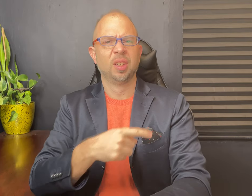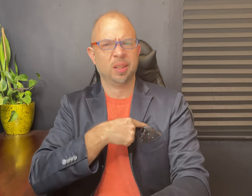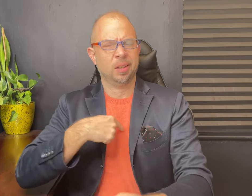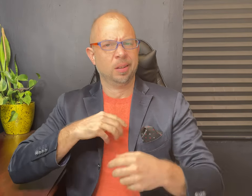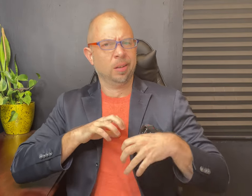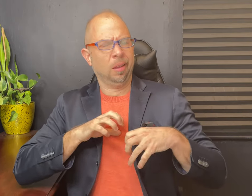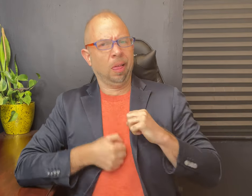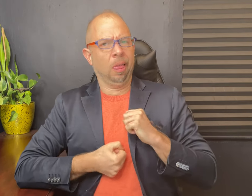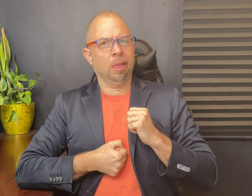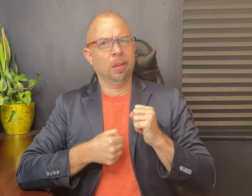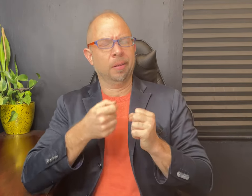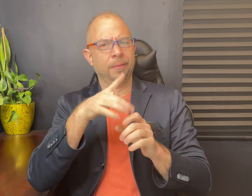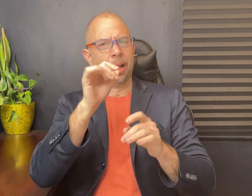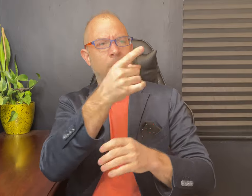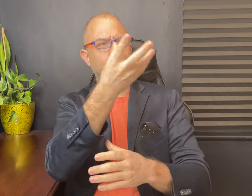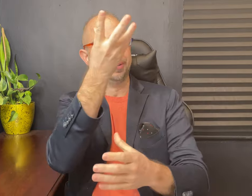We are disheartened to learn of his passing.